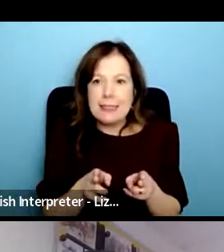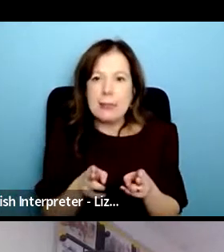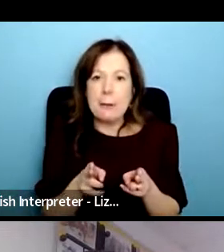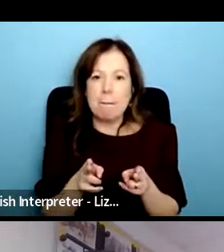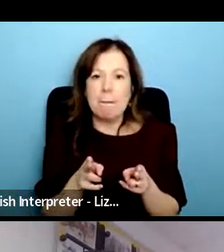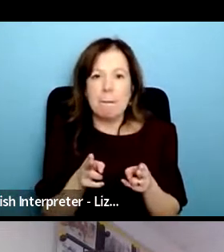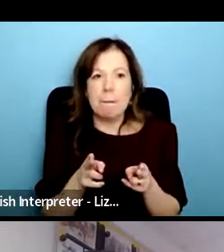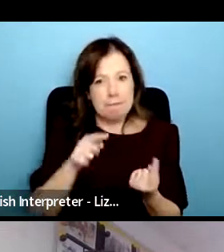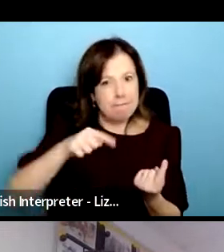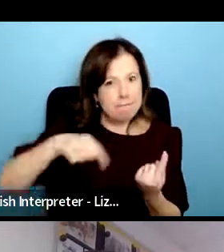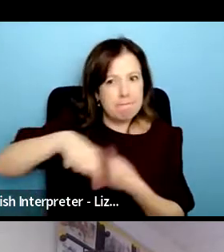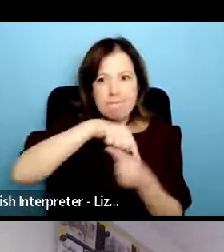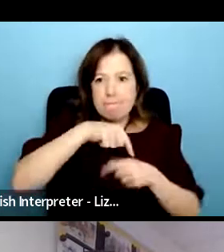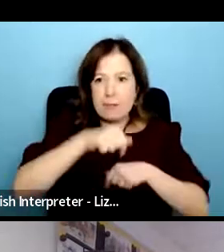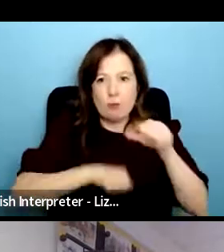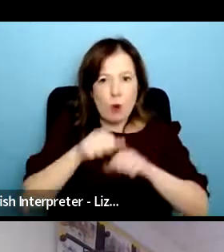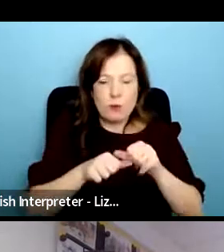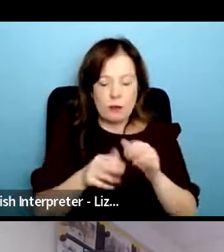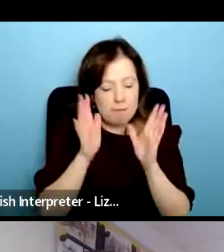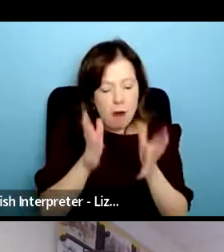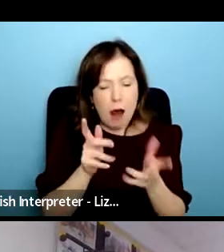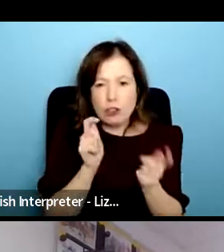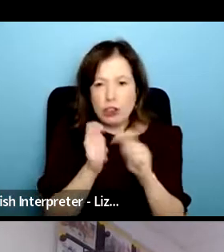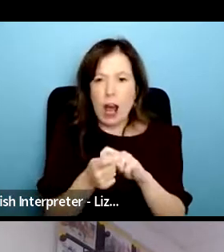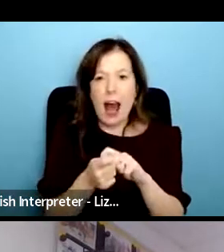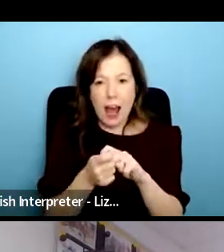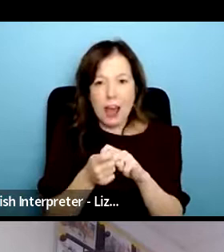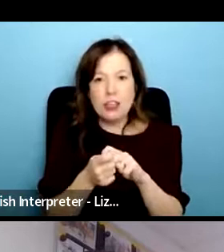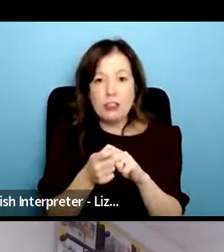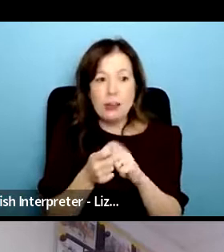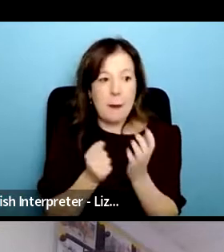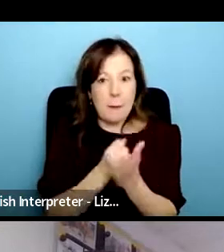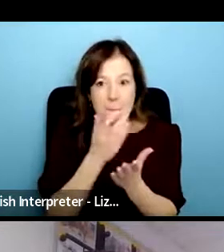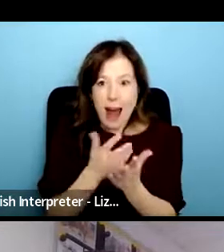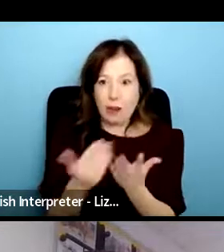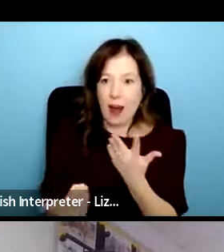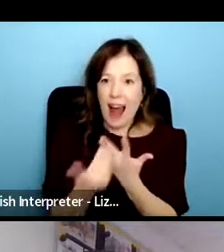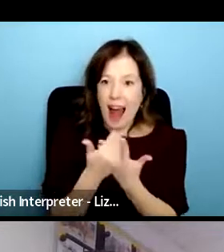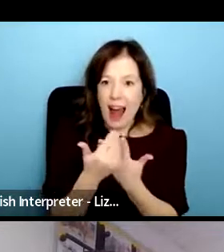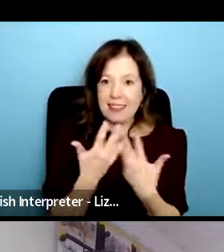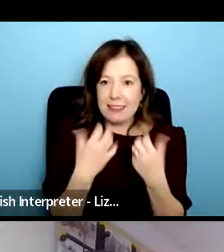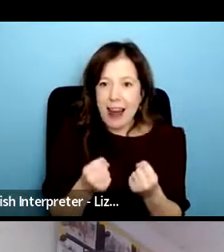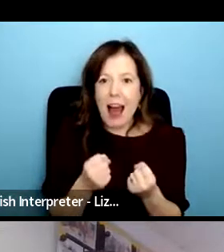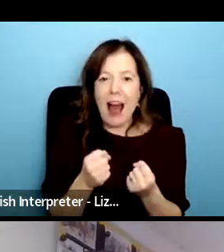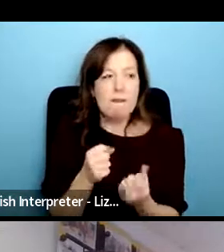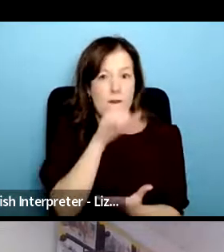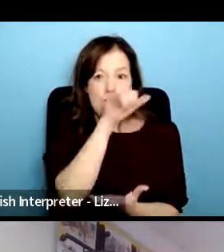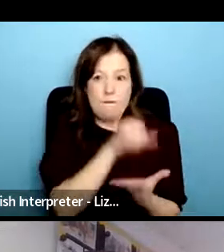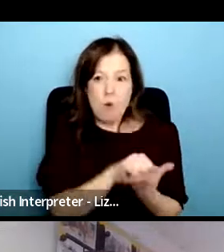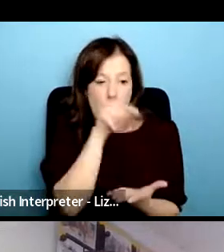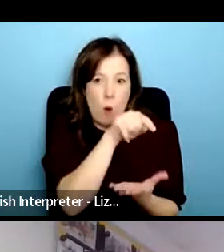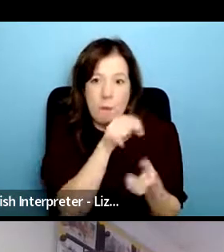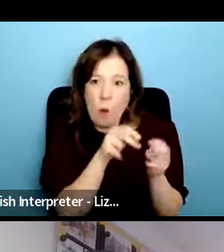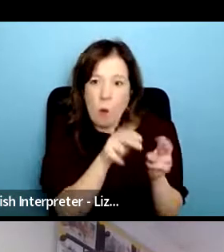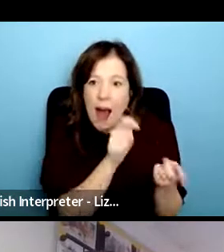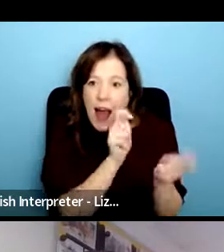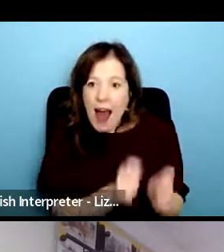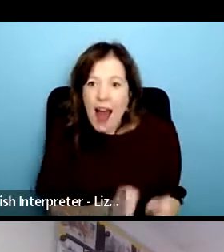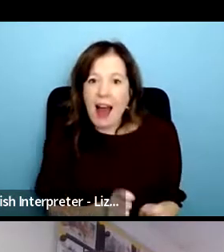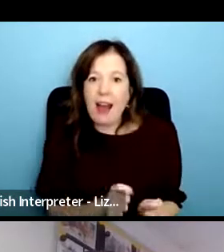to change in terms of the accessibility of of forms um understanding the requirements of funders